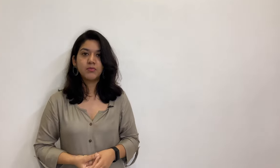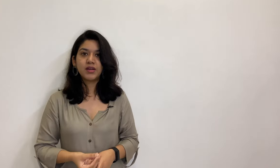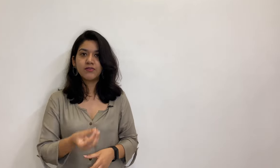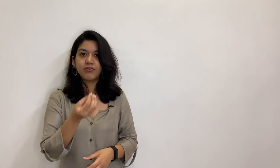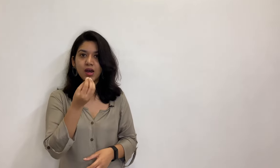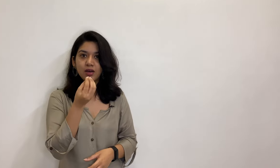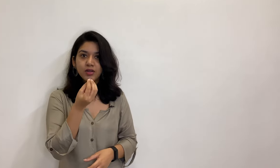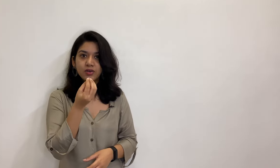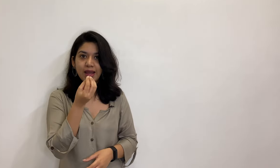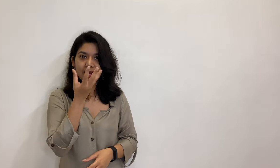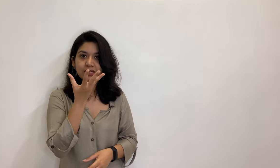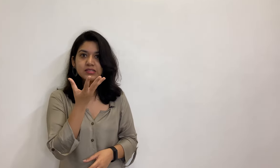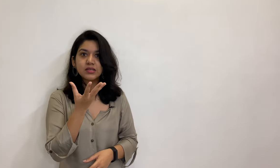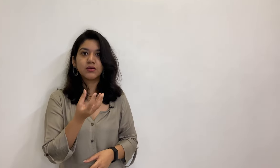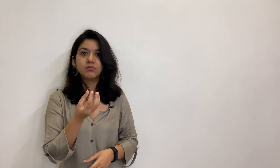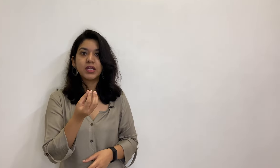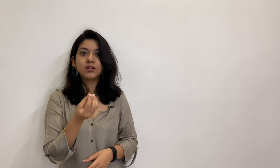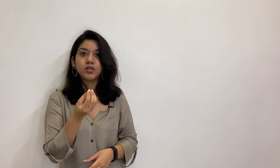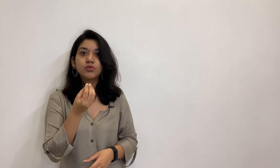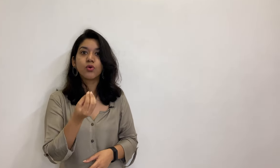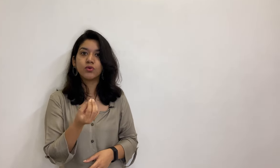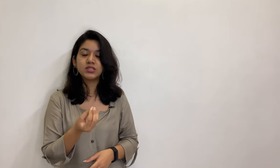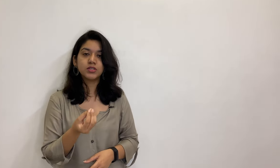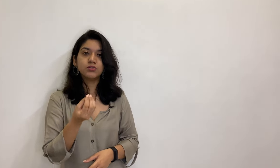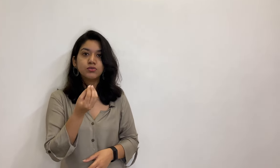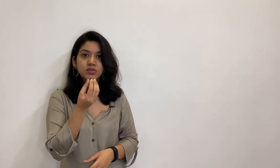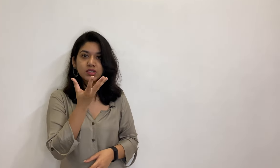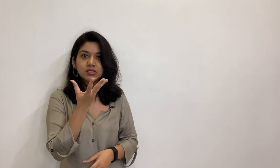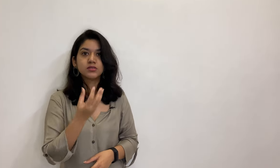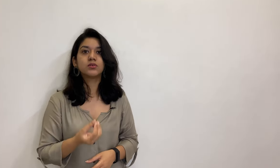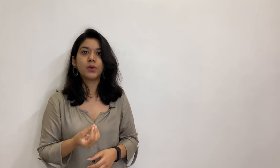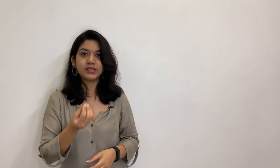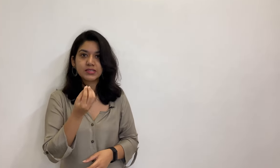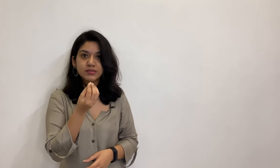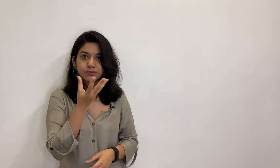but in flower your hand is near your nose and you do this, twice